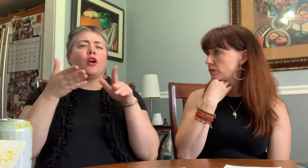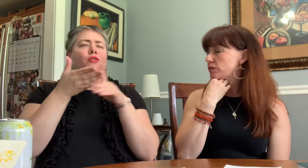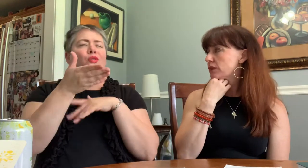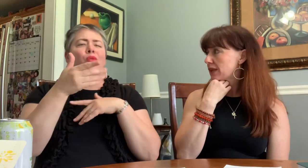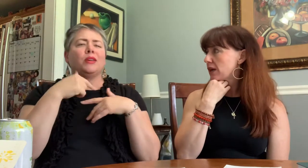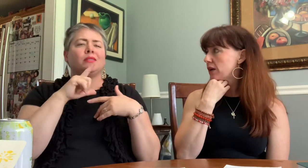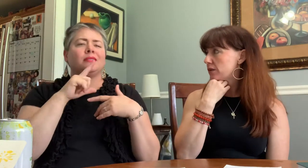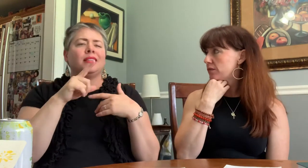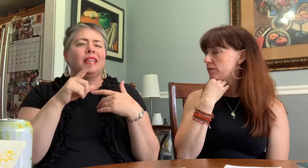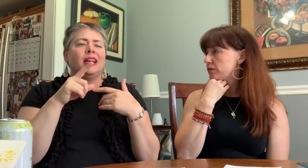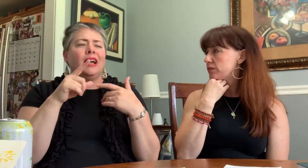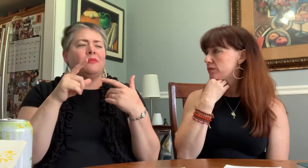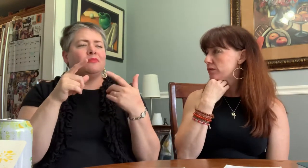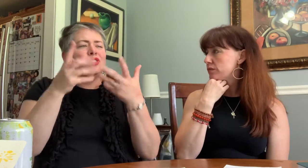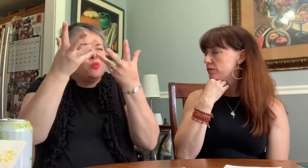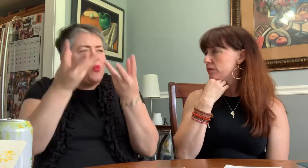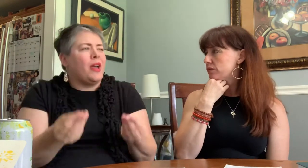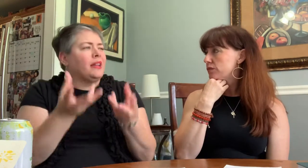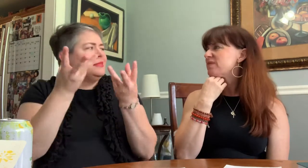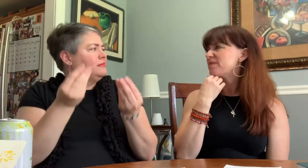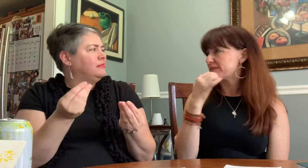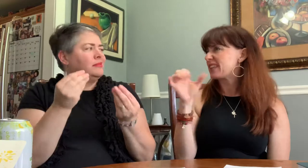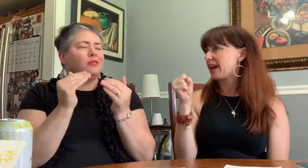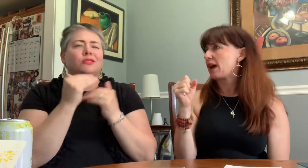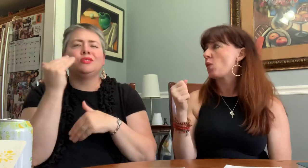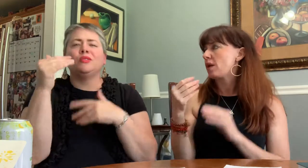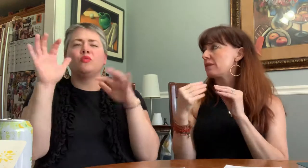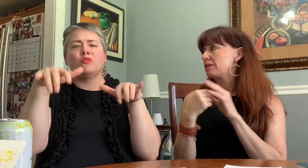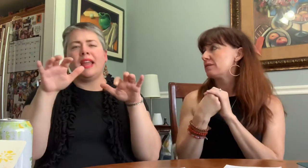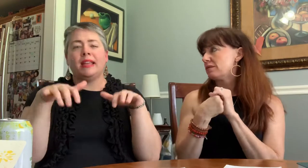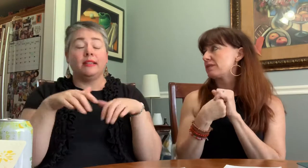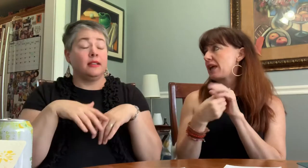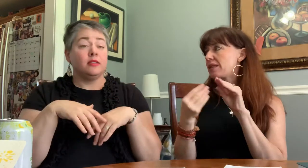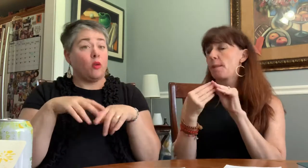because it was too soggy.